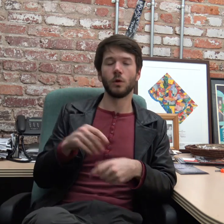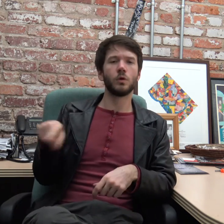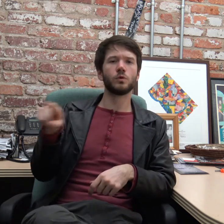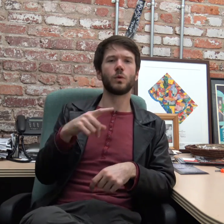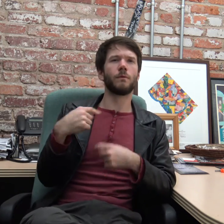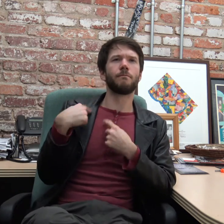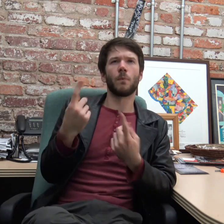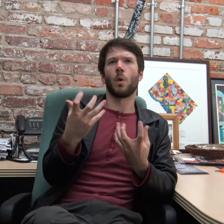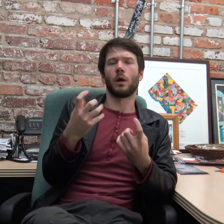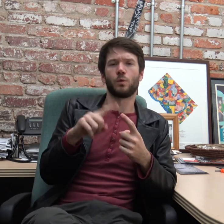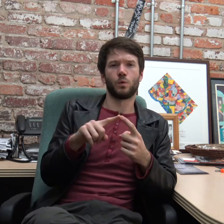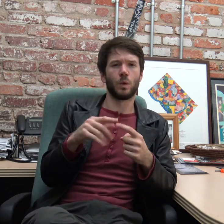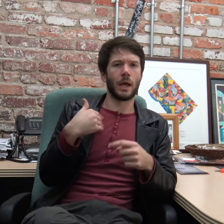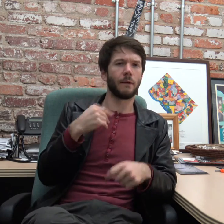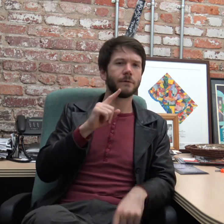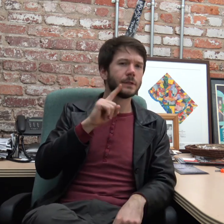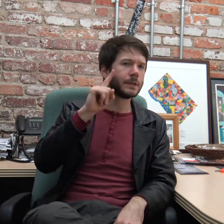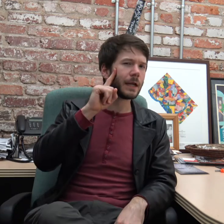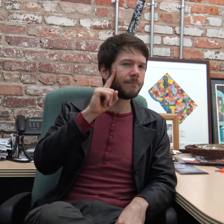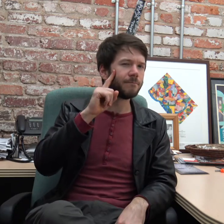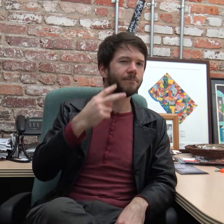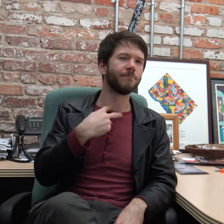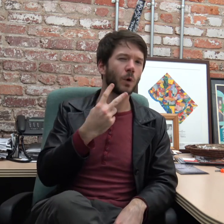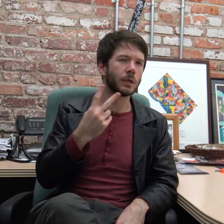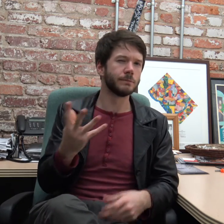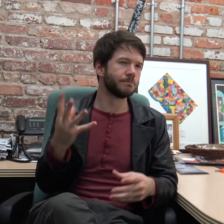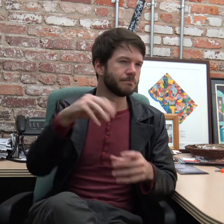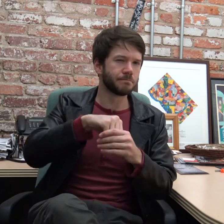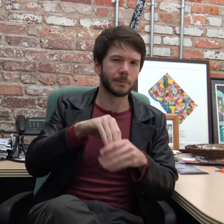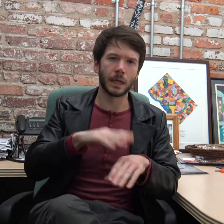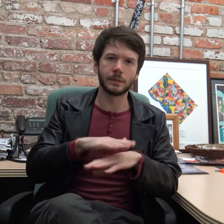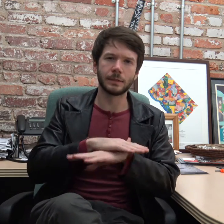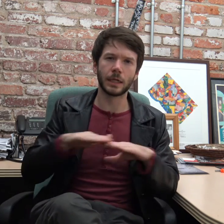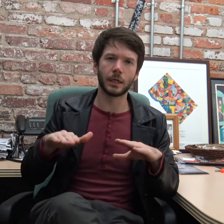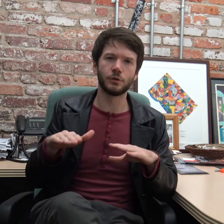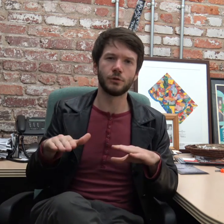So we want to have Deaf voices on stage.